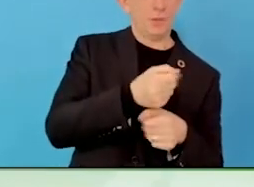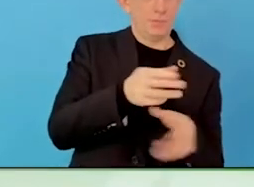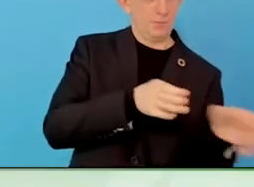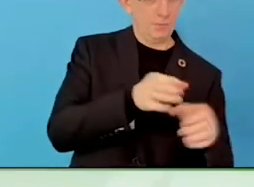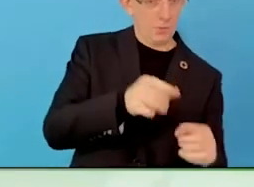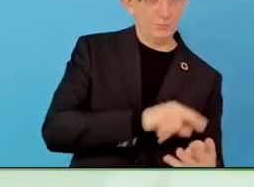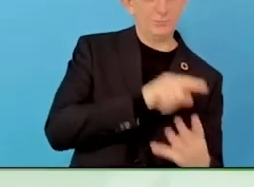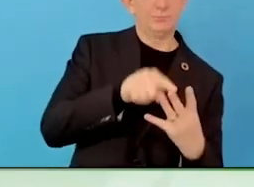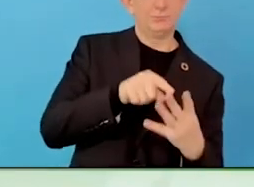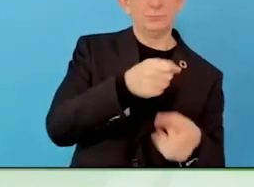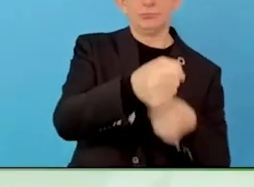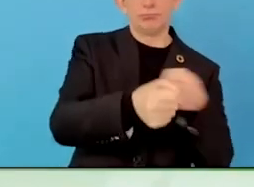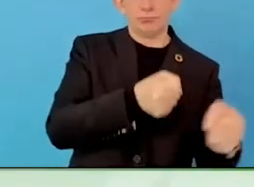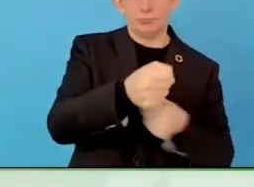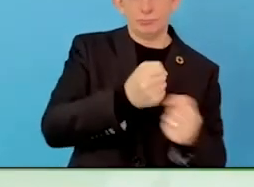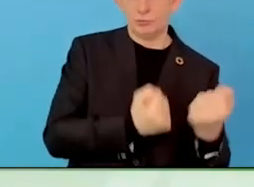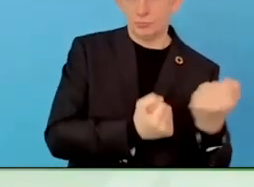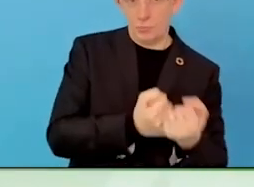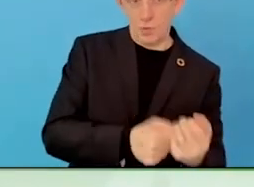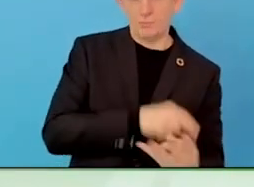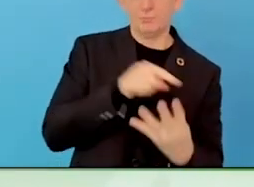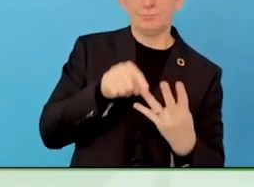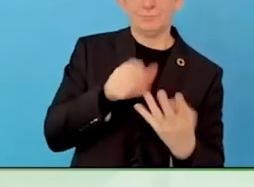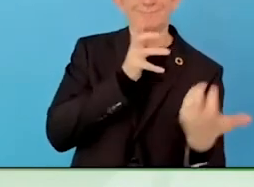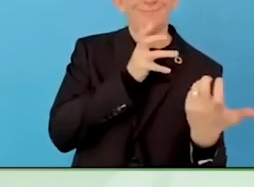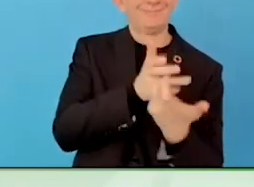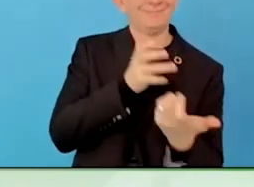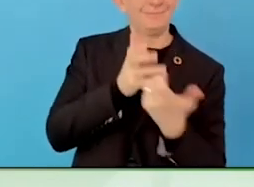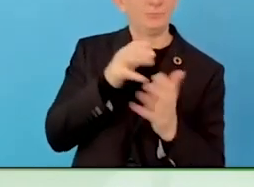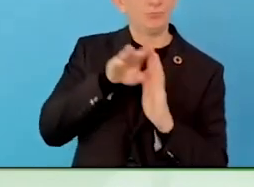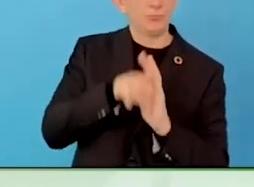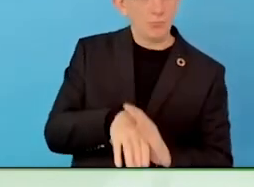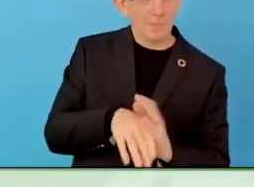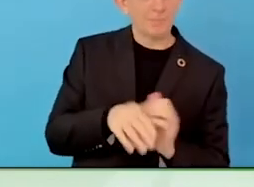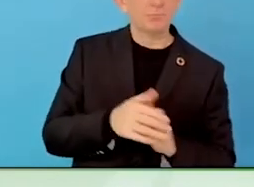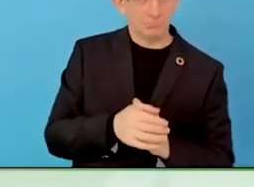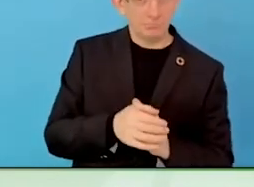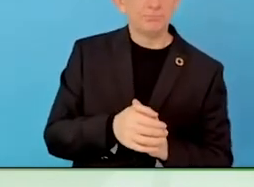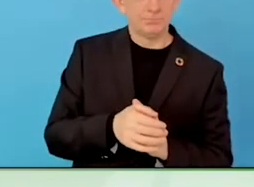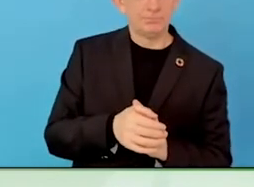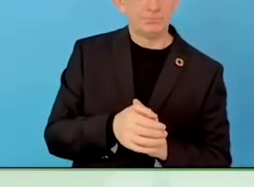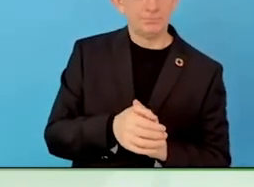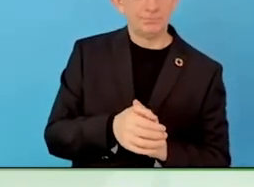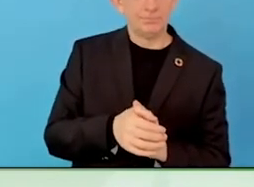We have more than 5000 job offerings online from many different companies in a German speaking area.